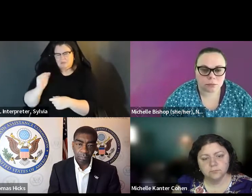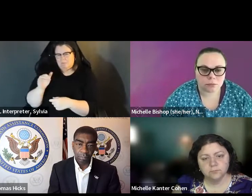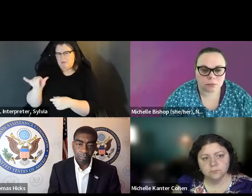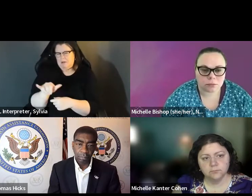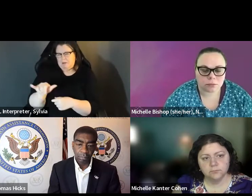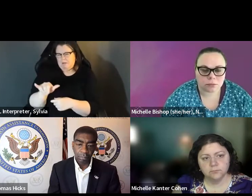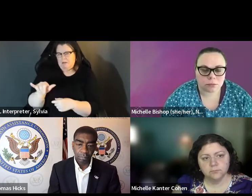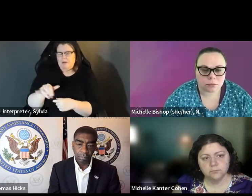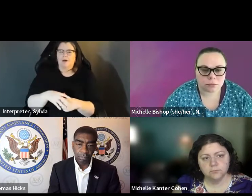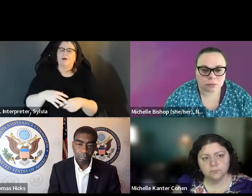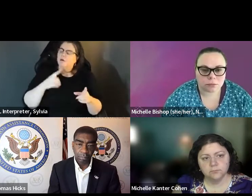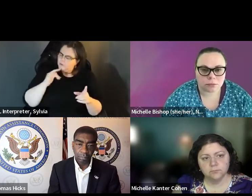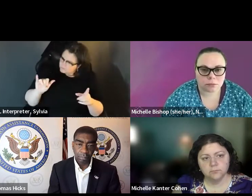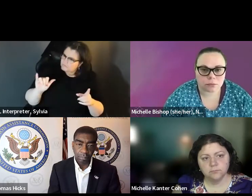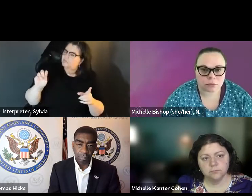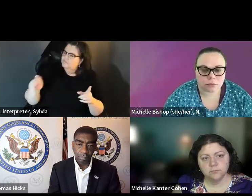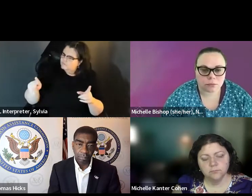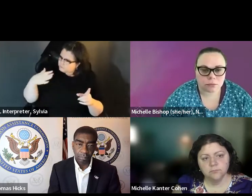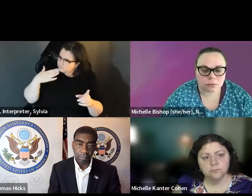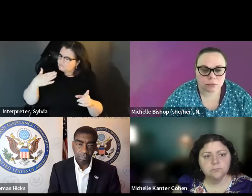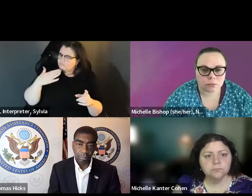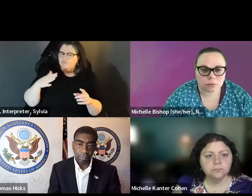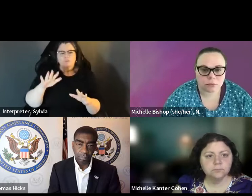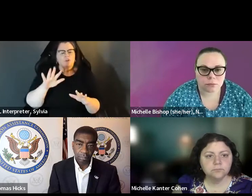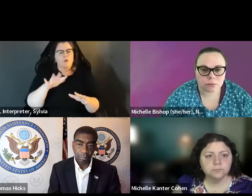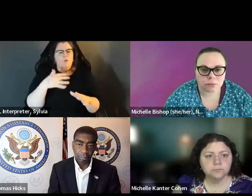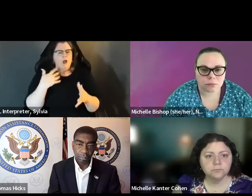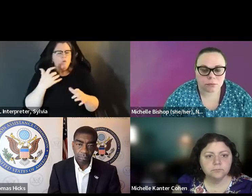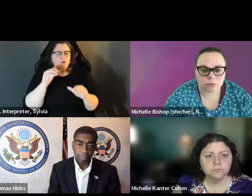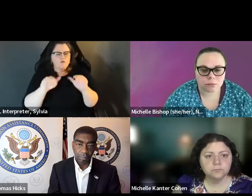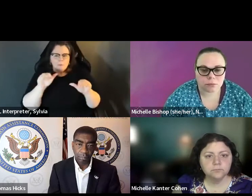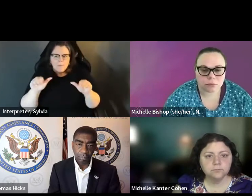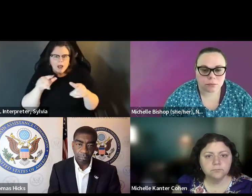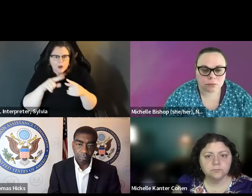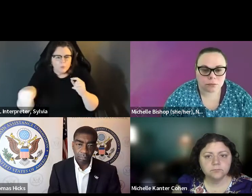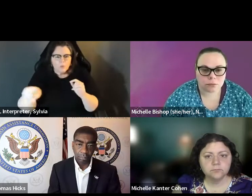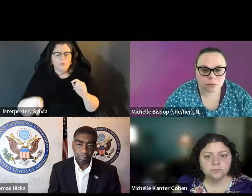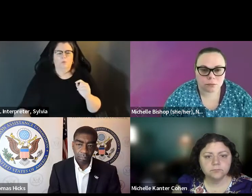anyone has -- if anyone has questions. » Caitlyn: Thank you so much for that. And I did just want to remind everyone, for